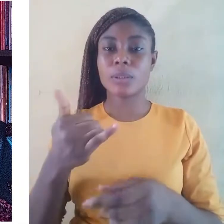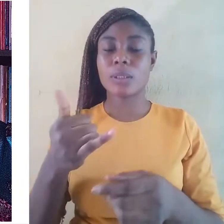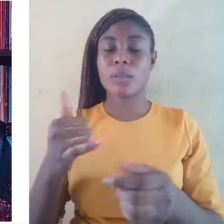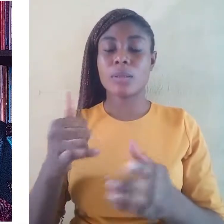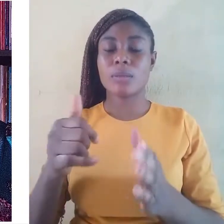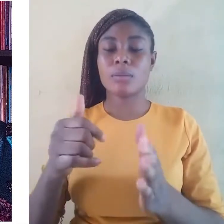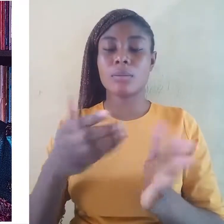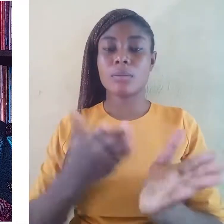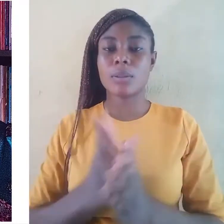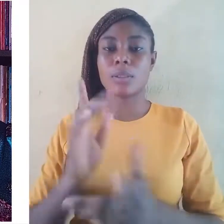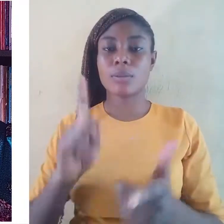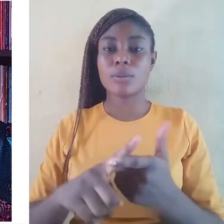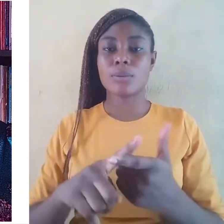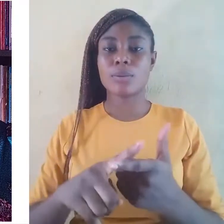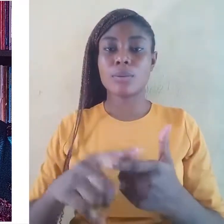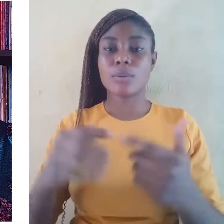as we have seen.